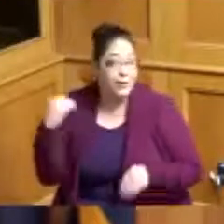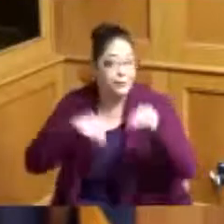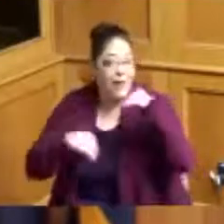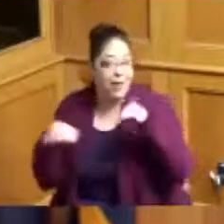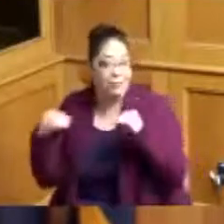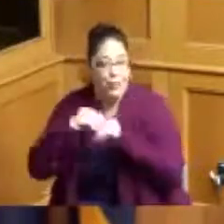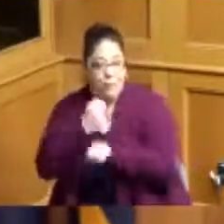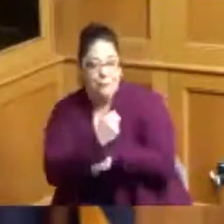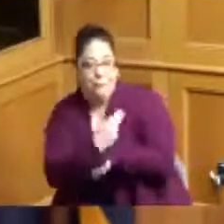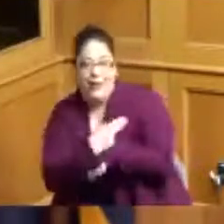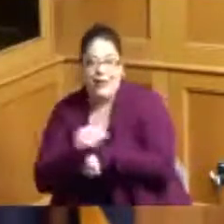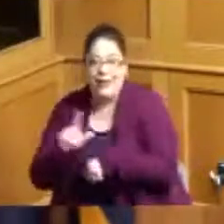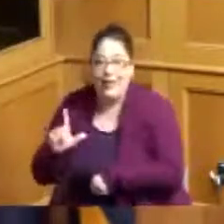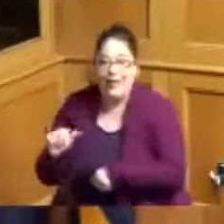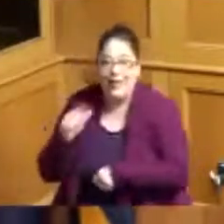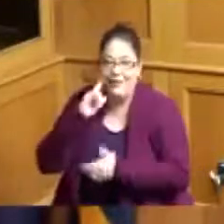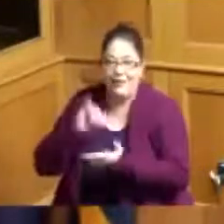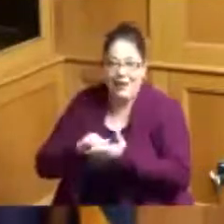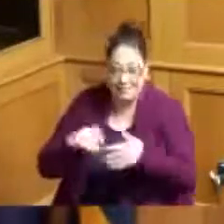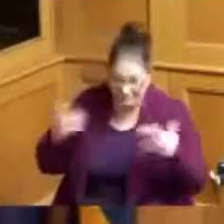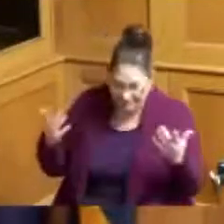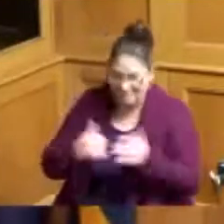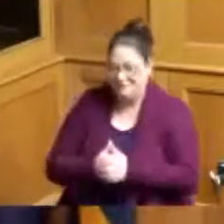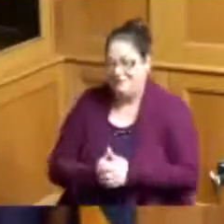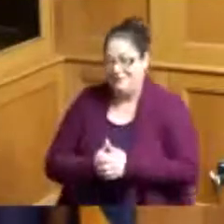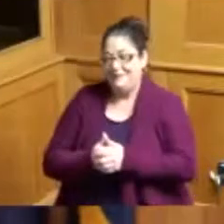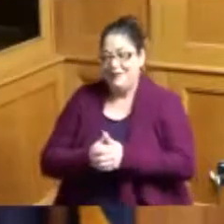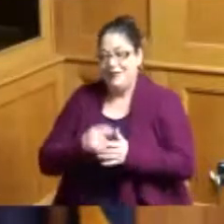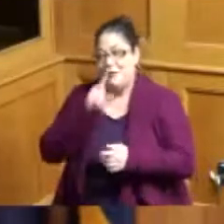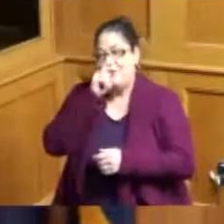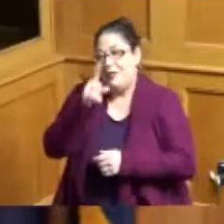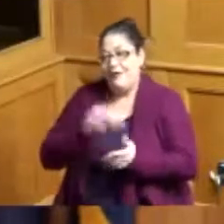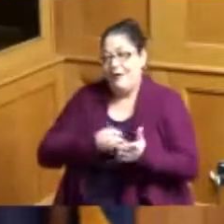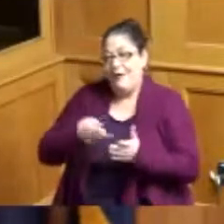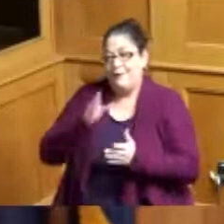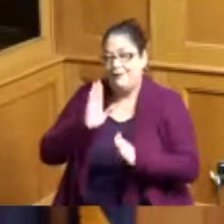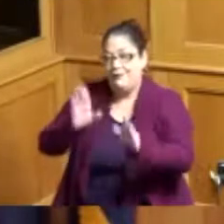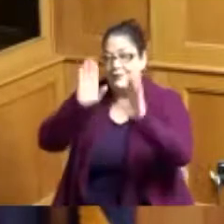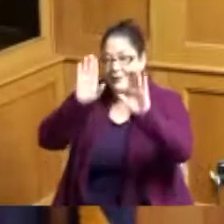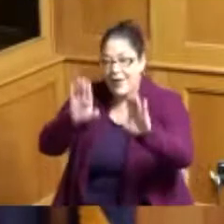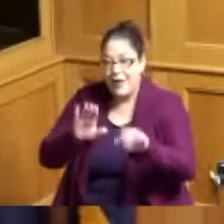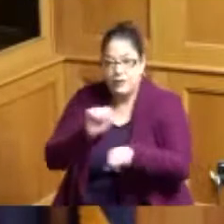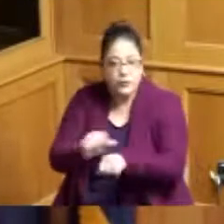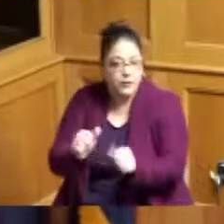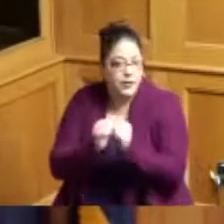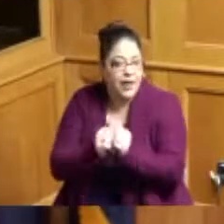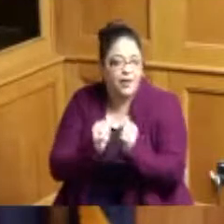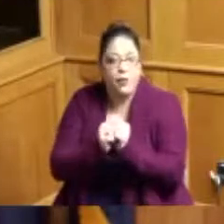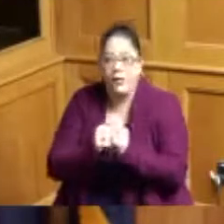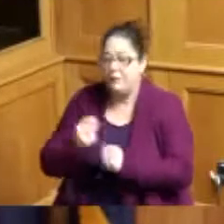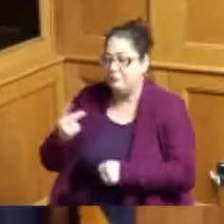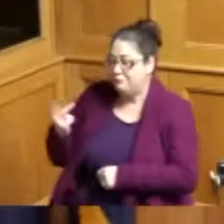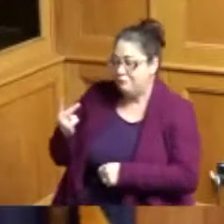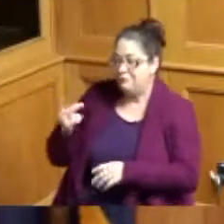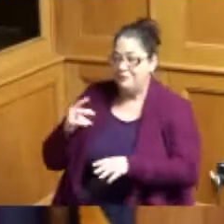we beat la on that one but it was great to be there with my two colleagues as well and